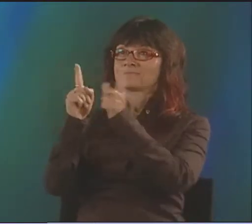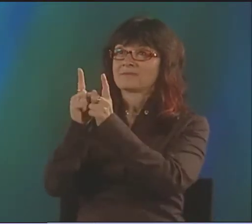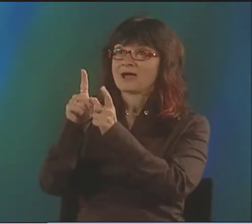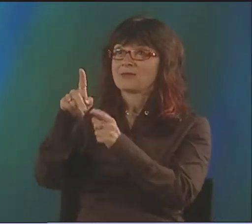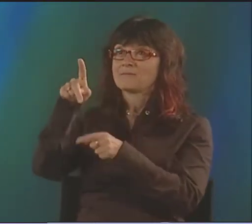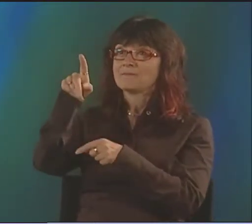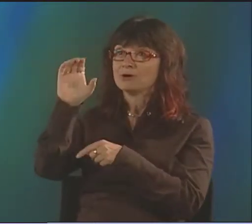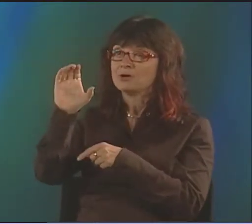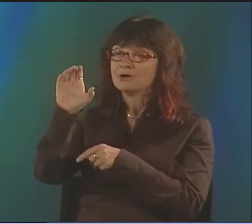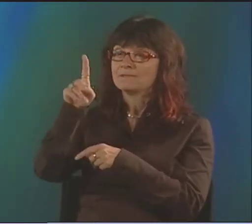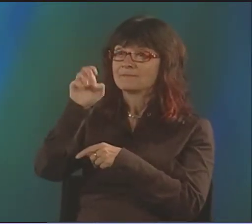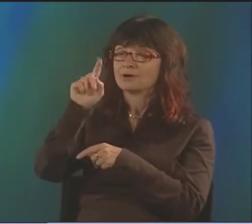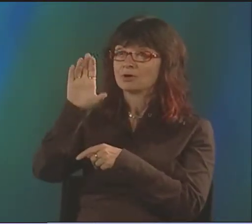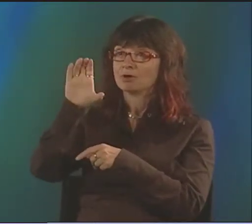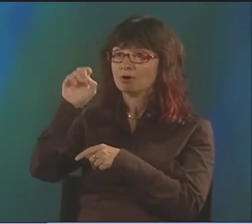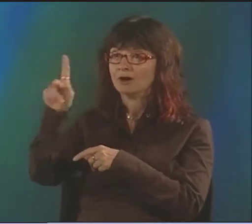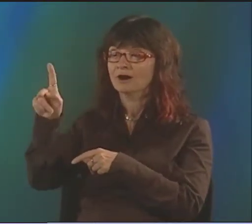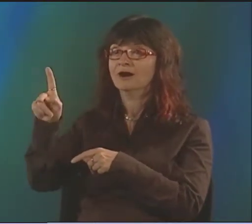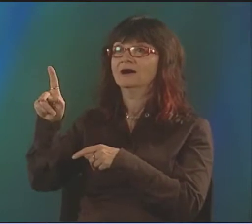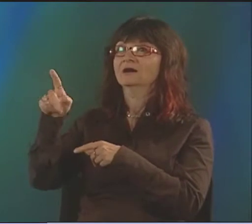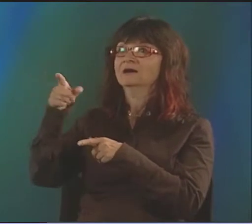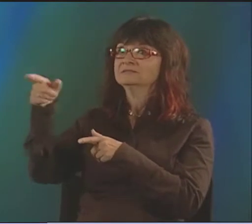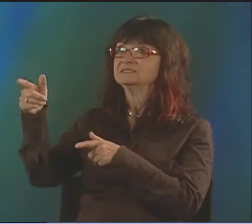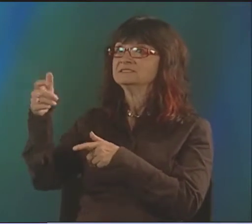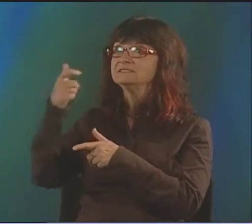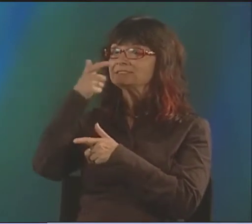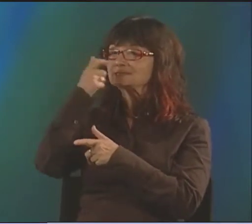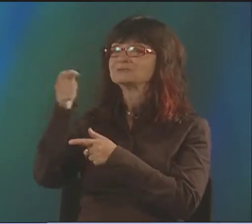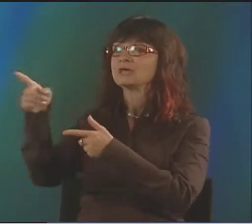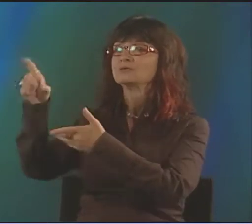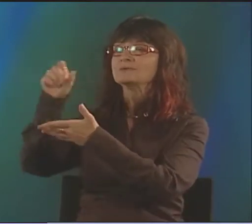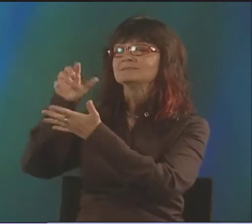SO LATER, I MET PETER COOK.